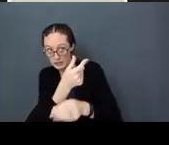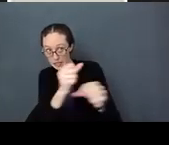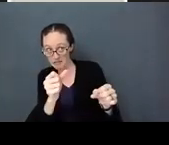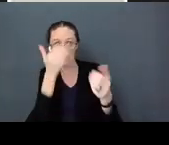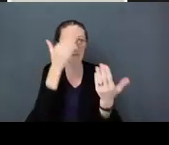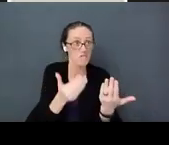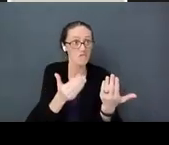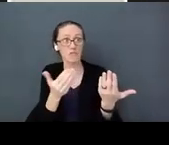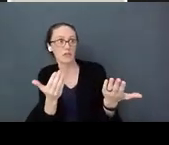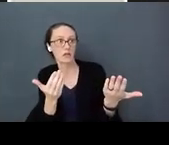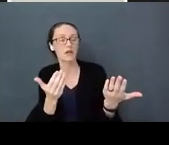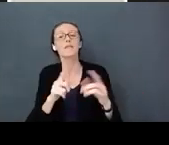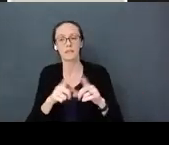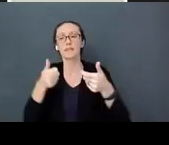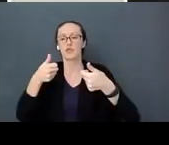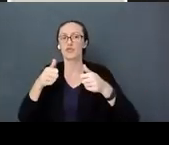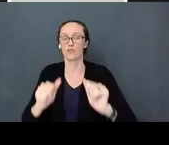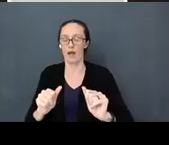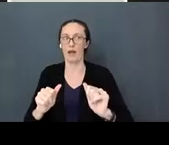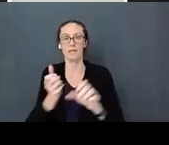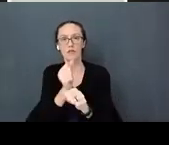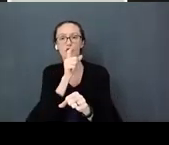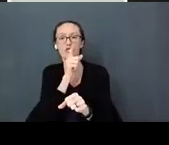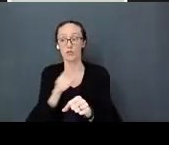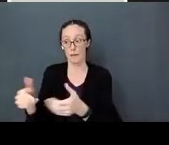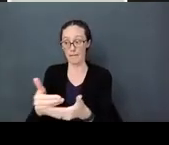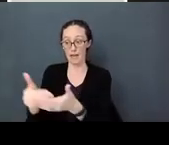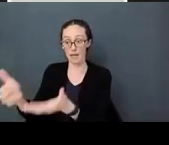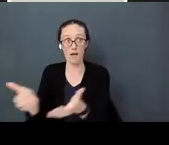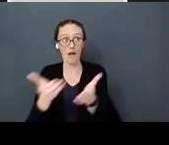to make sure we don't leave them with people who aren't safe is essential.